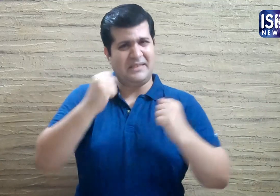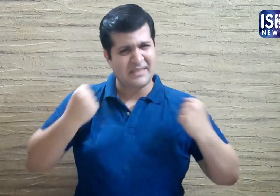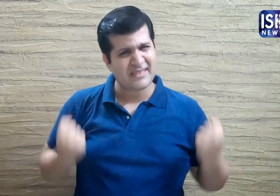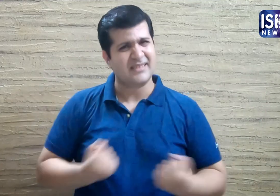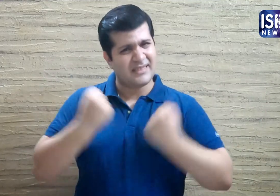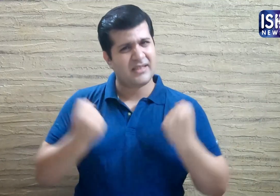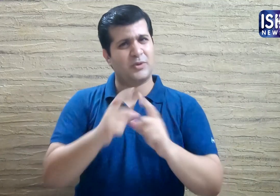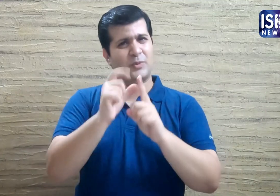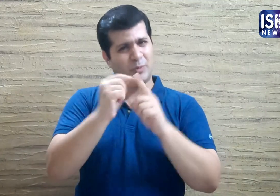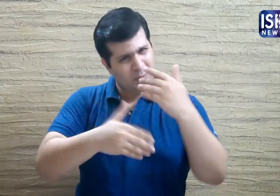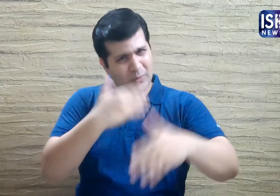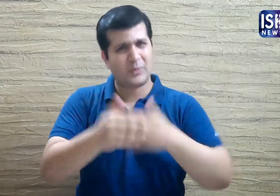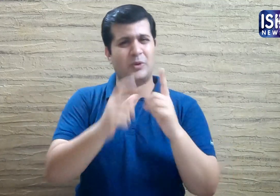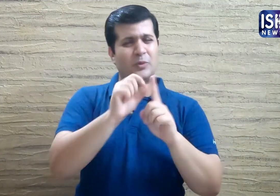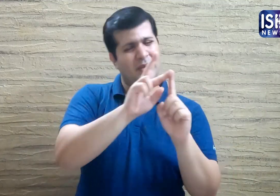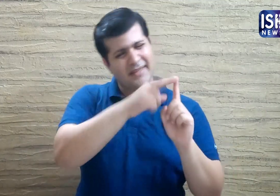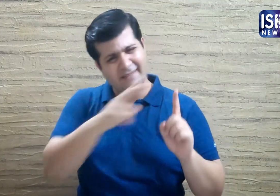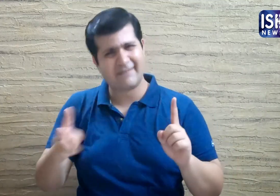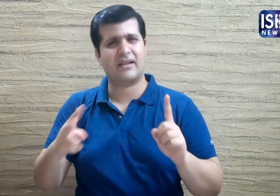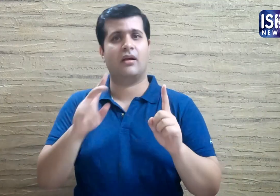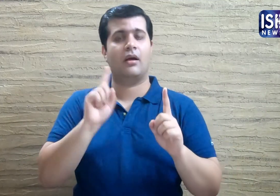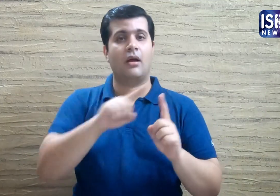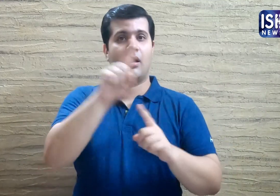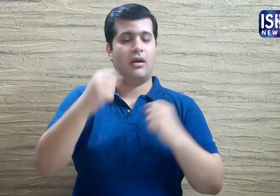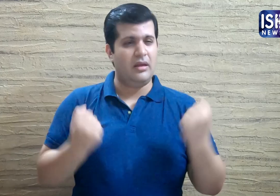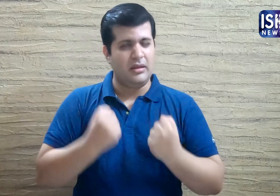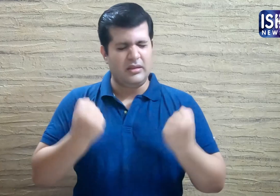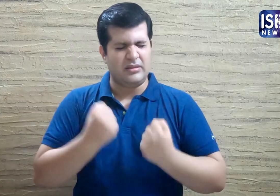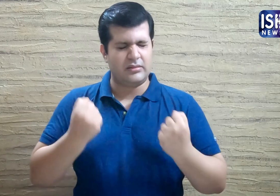Work hard and continue with your struggles.